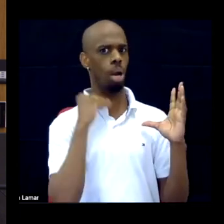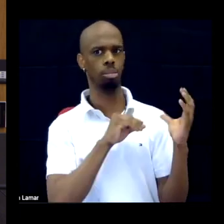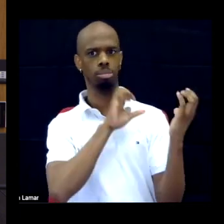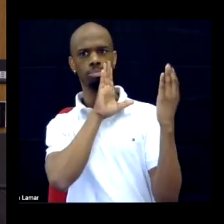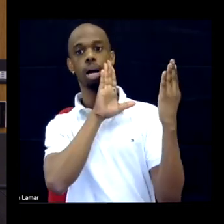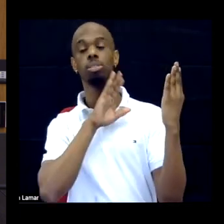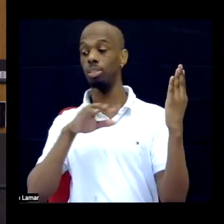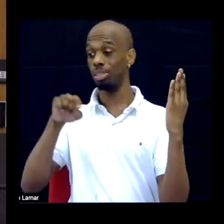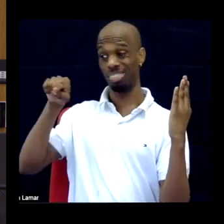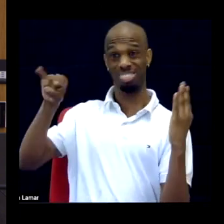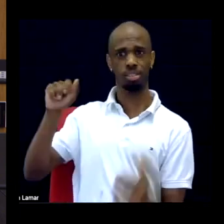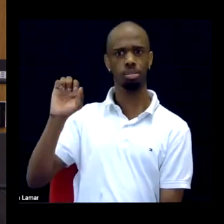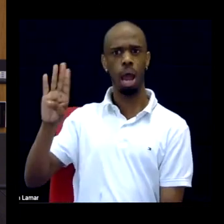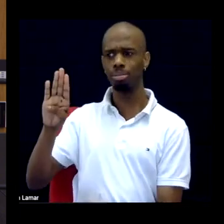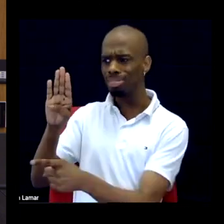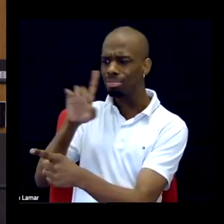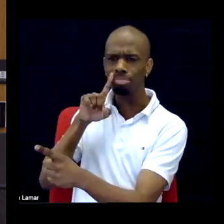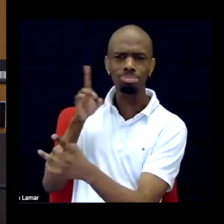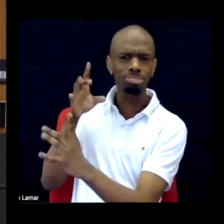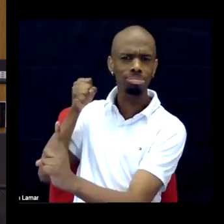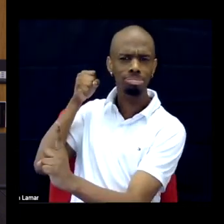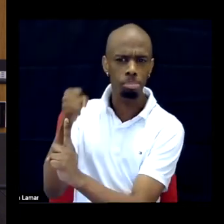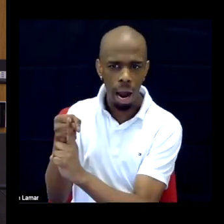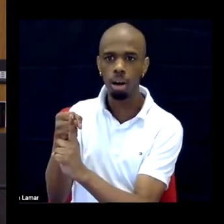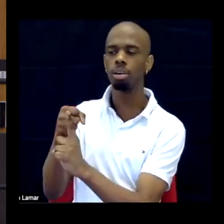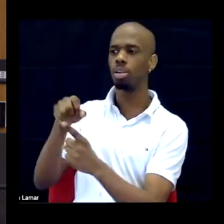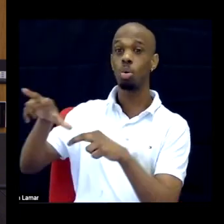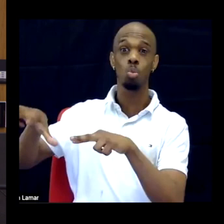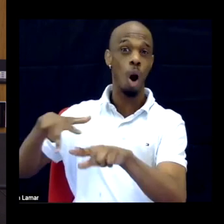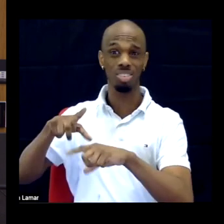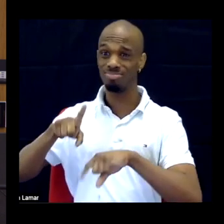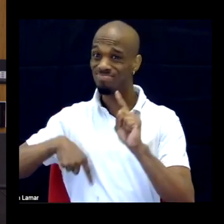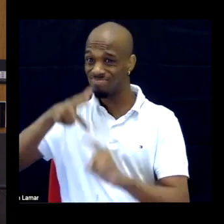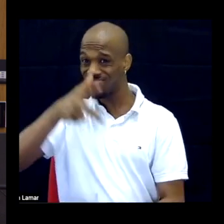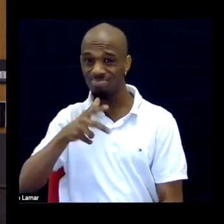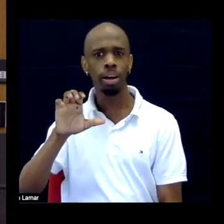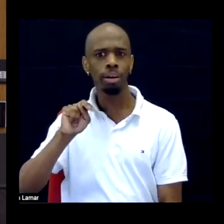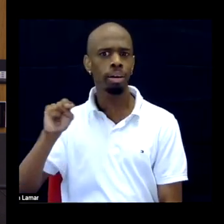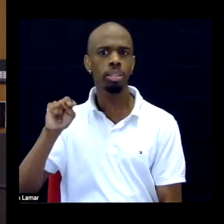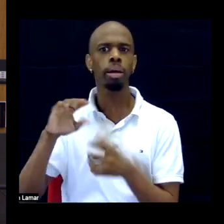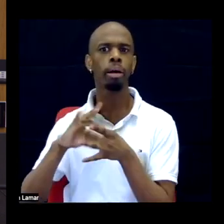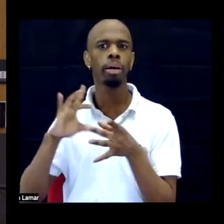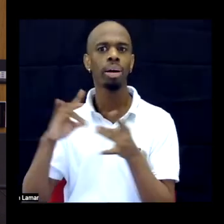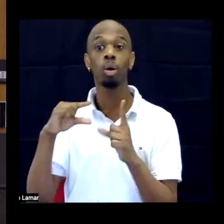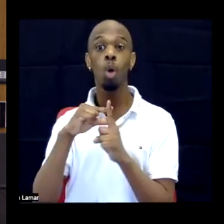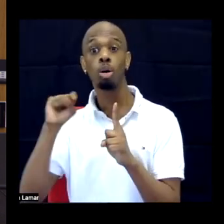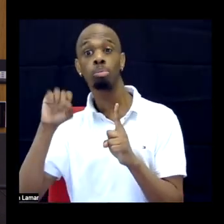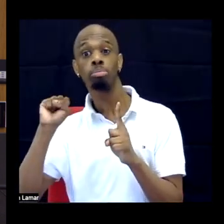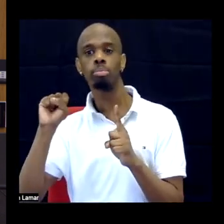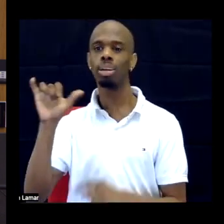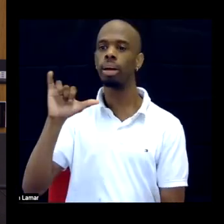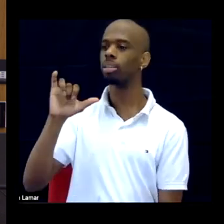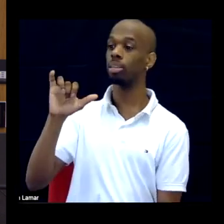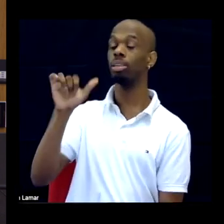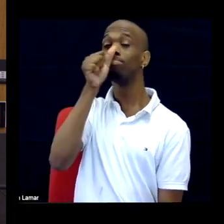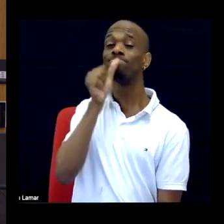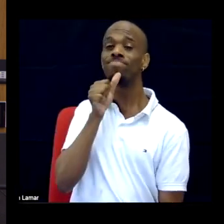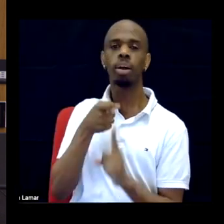and could no longer walk, I saw CNN use phrases like suffering from paralysis and see social